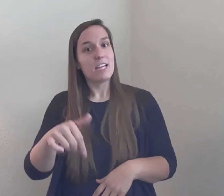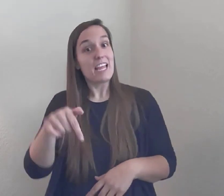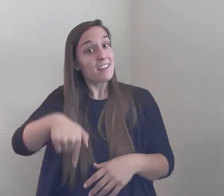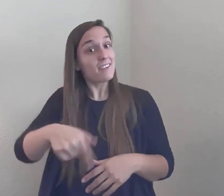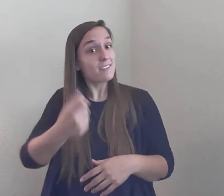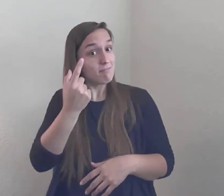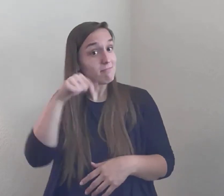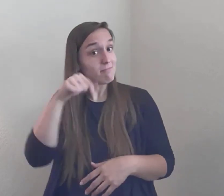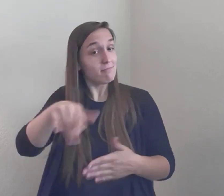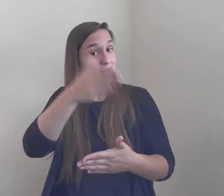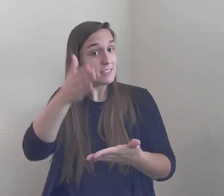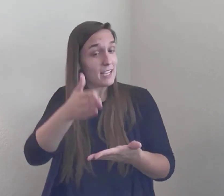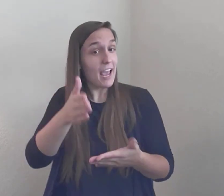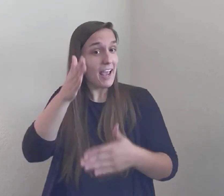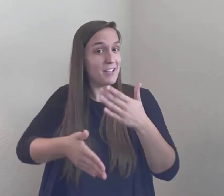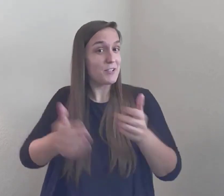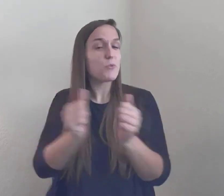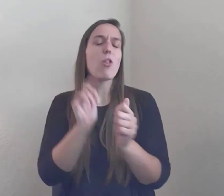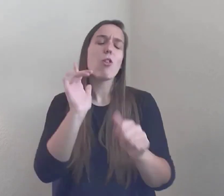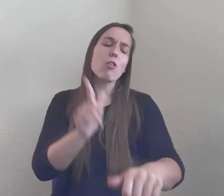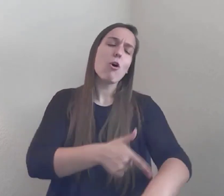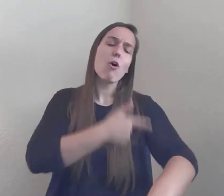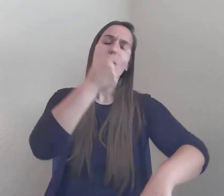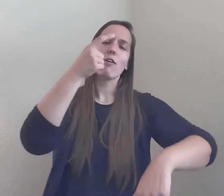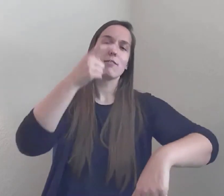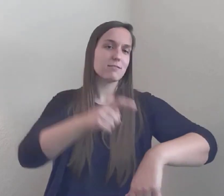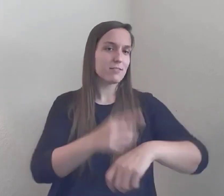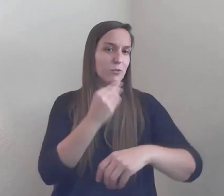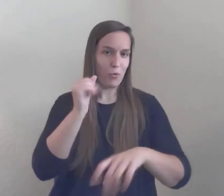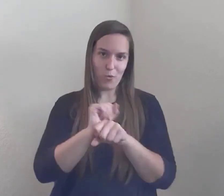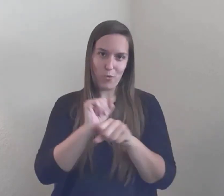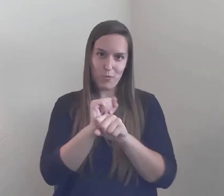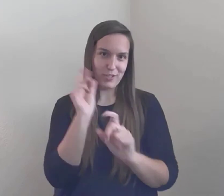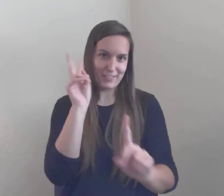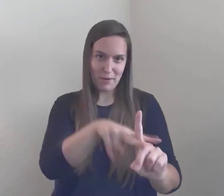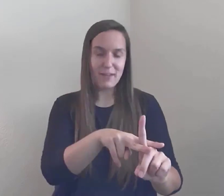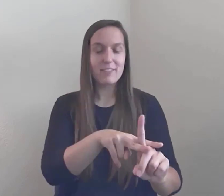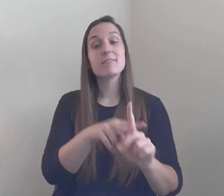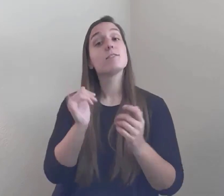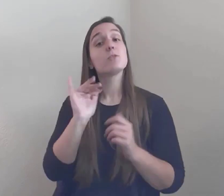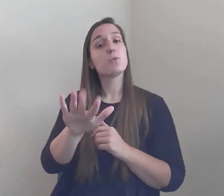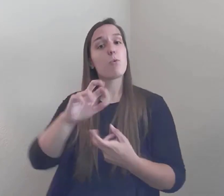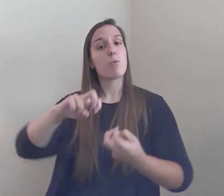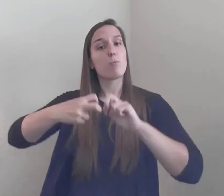you now need to take your problem solving skills, along with what you've learned this week,